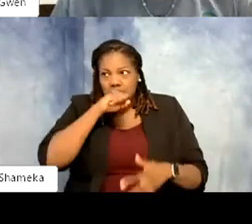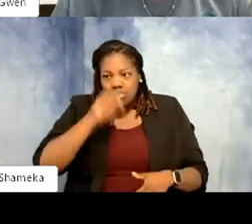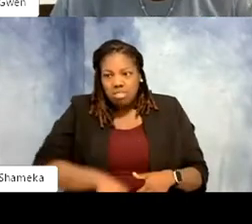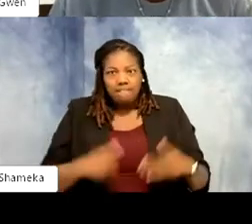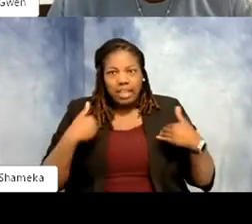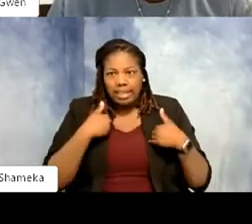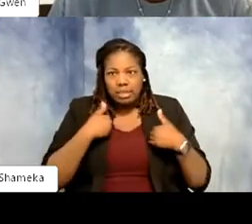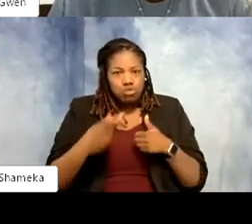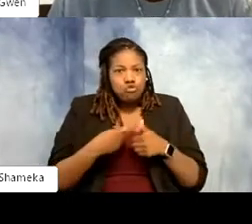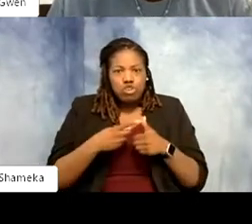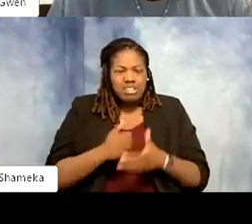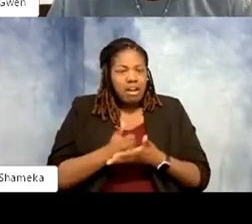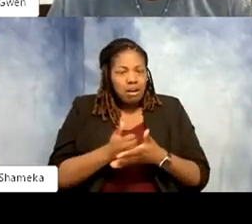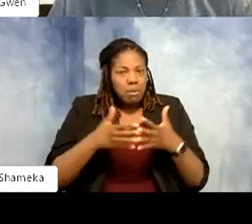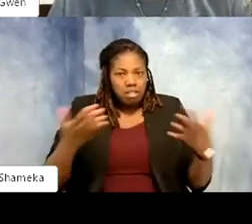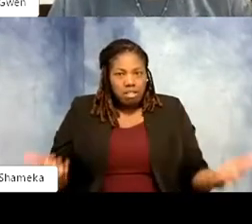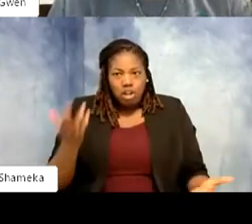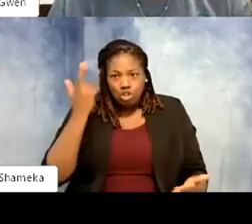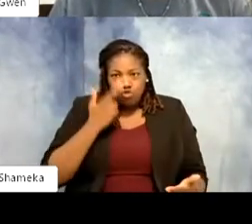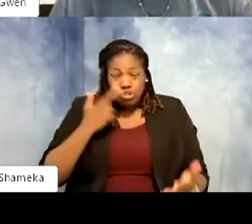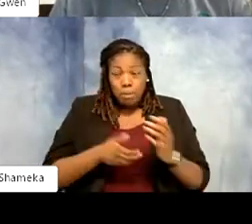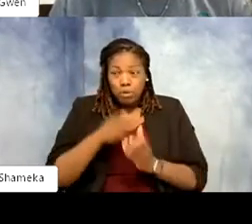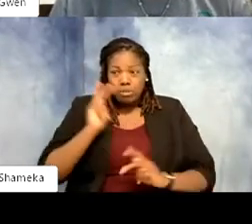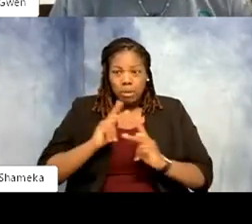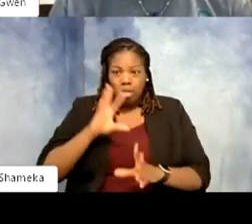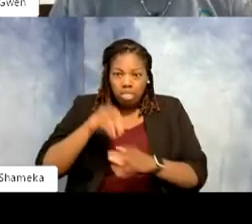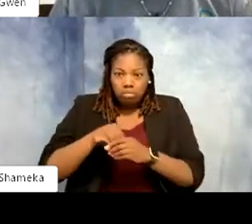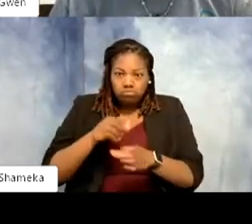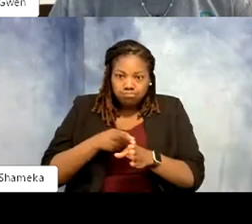That always helps that pretty much is the reason most of us got into the field or